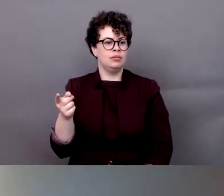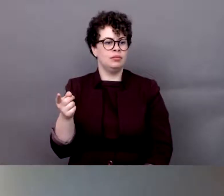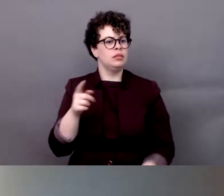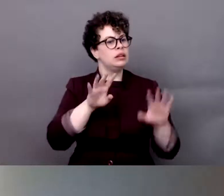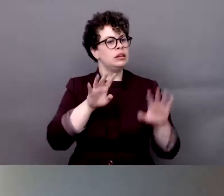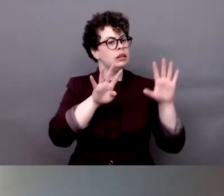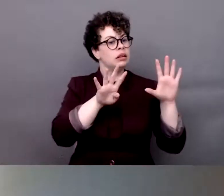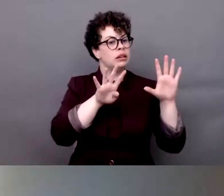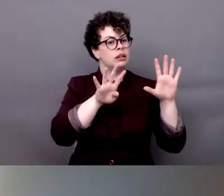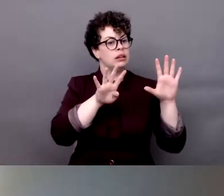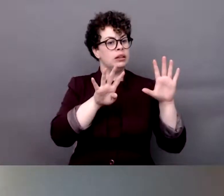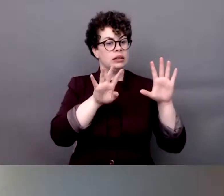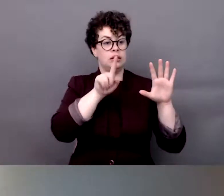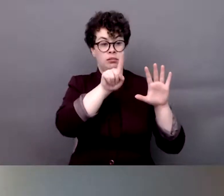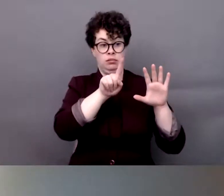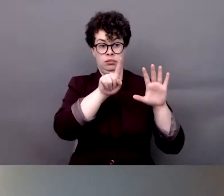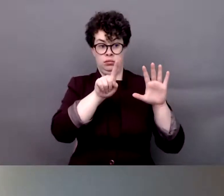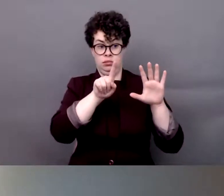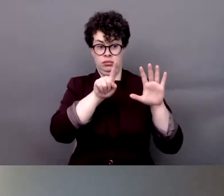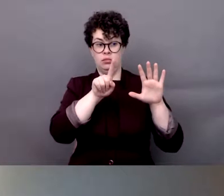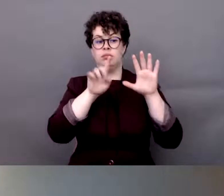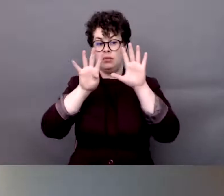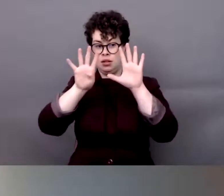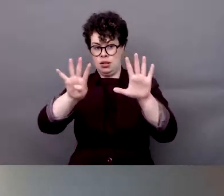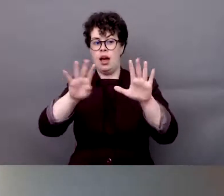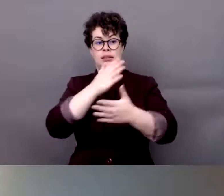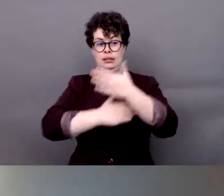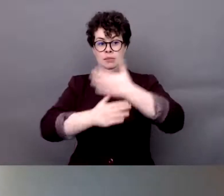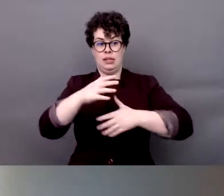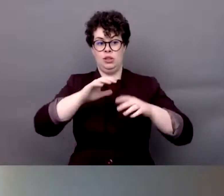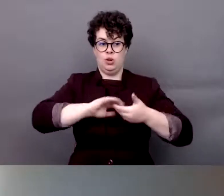experience promoting disability inclusion.